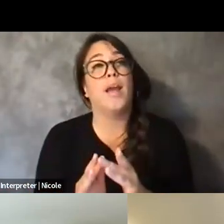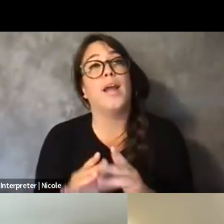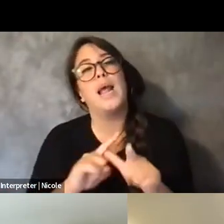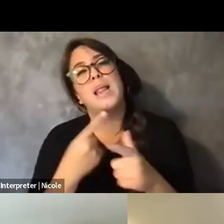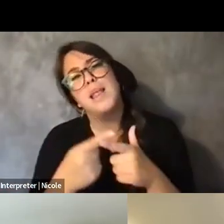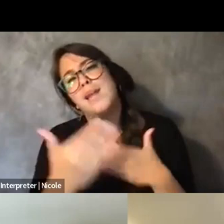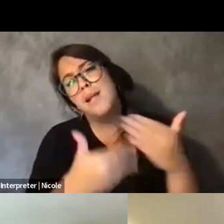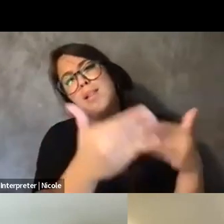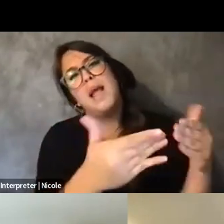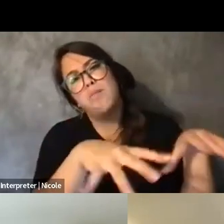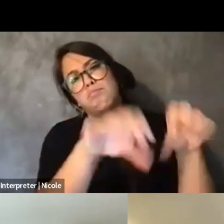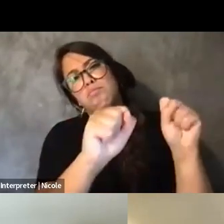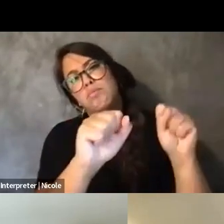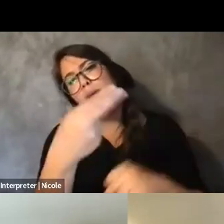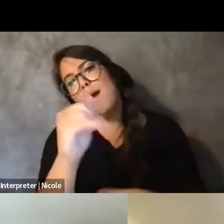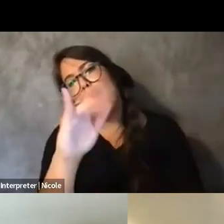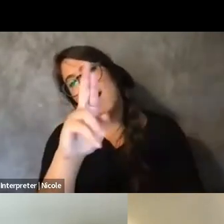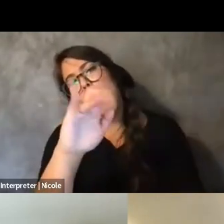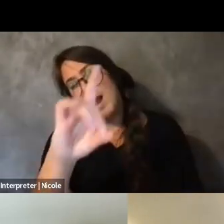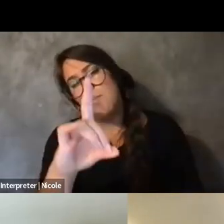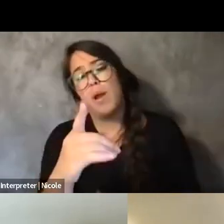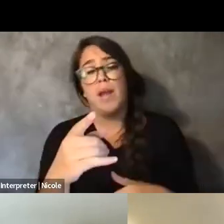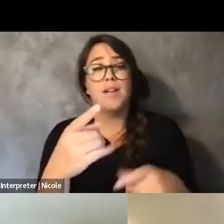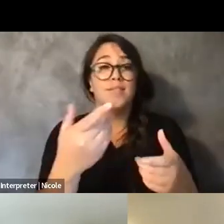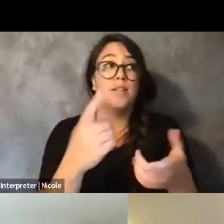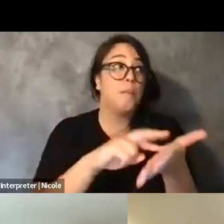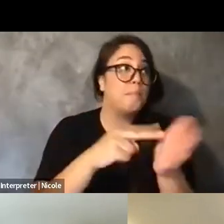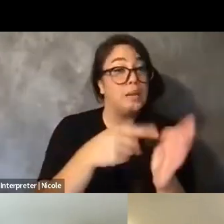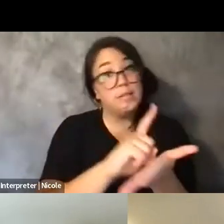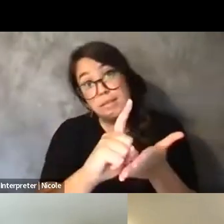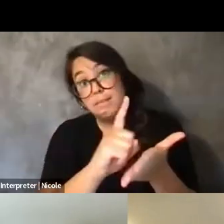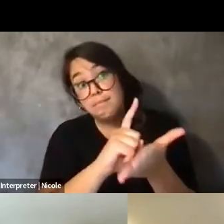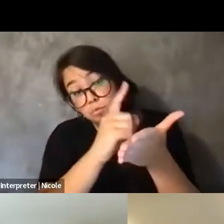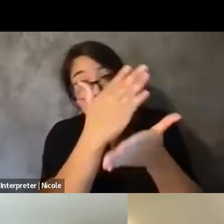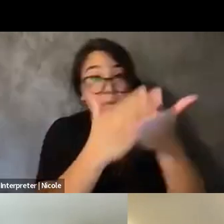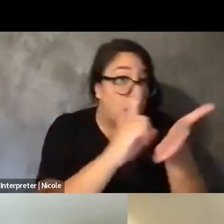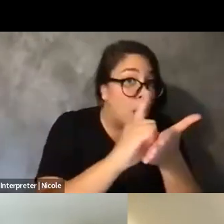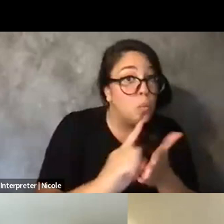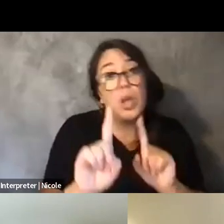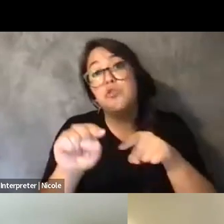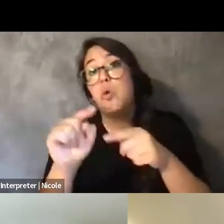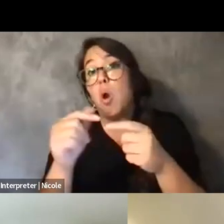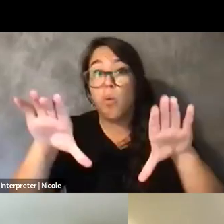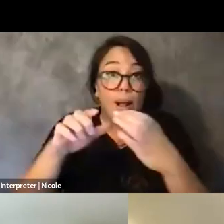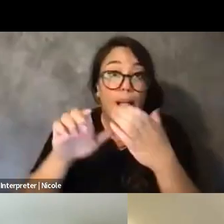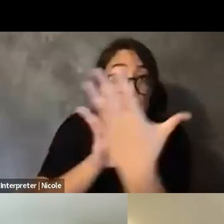So some weeks having class in person and some weeks having class on Zoom.